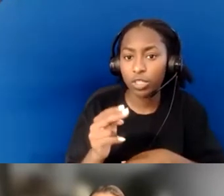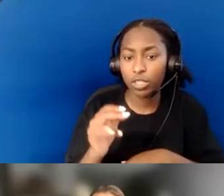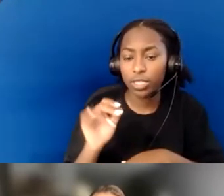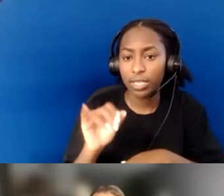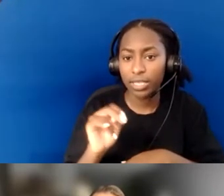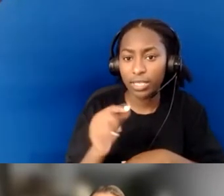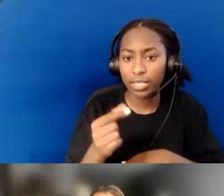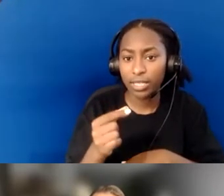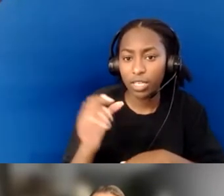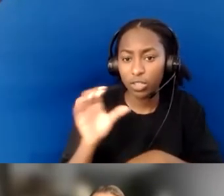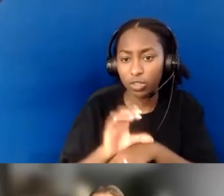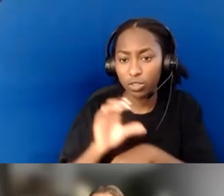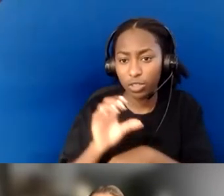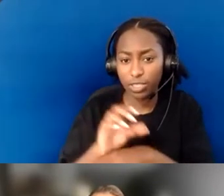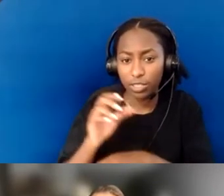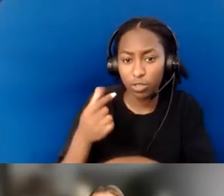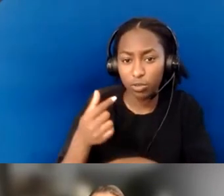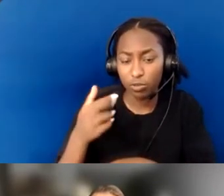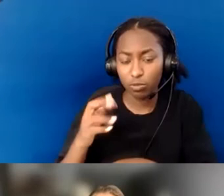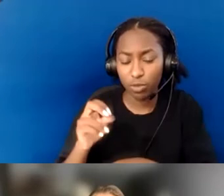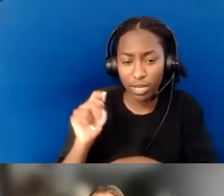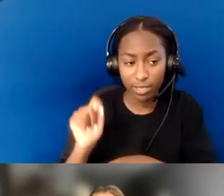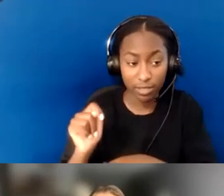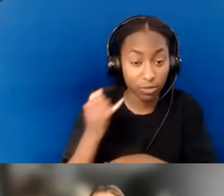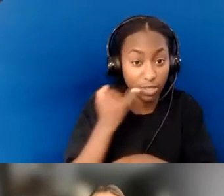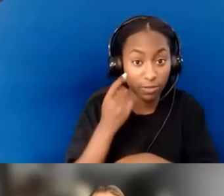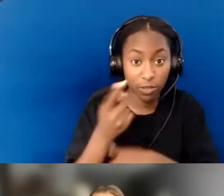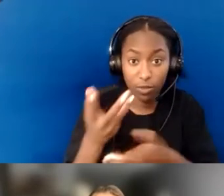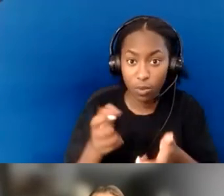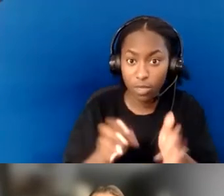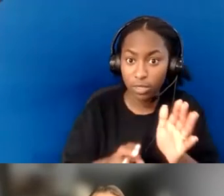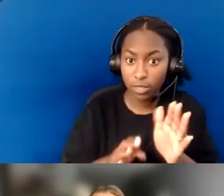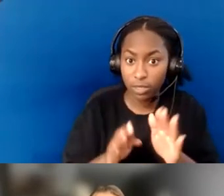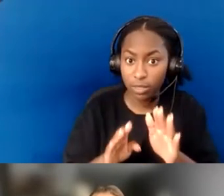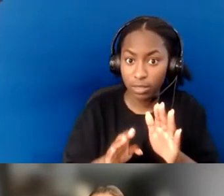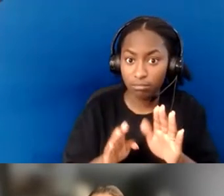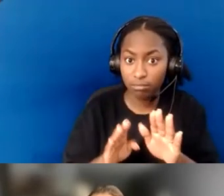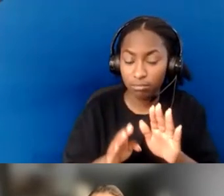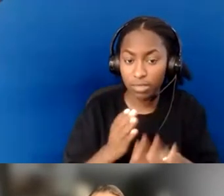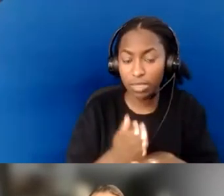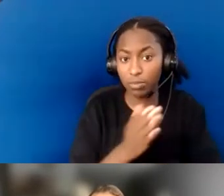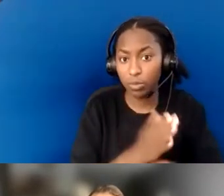that they would like to improve their building's accessibility, is now one of the centralizing issues